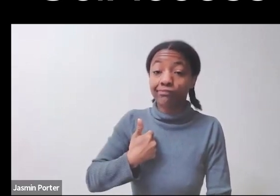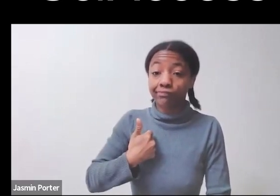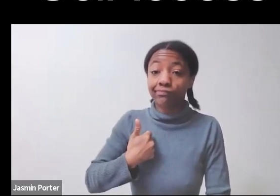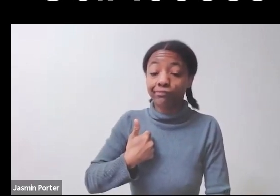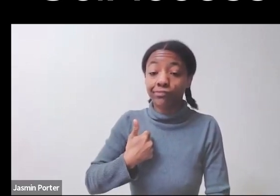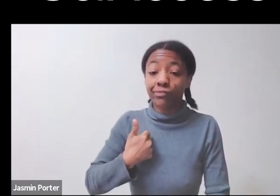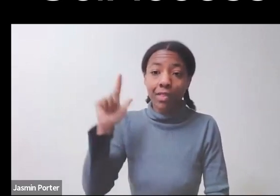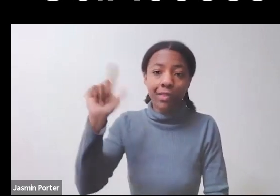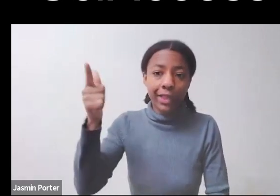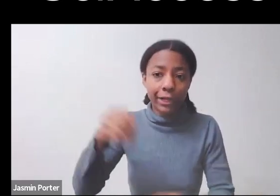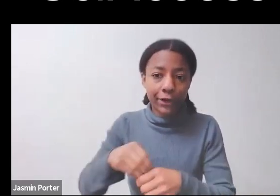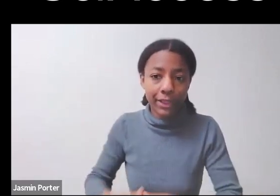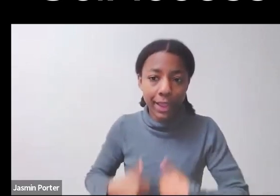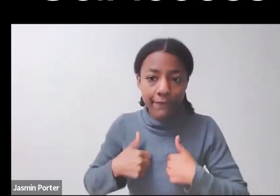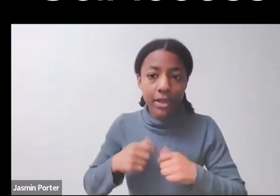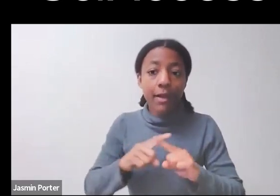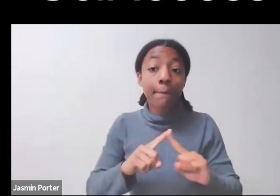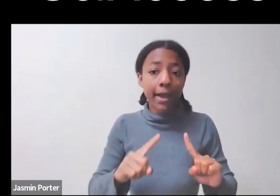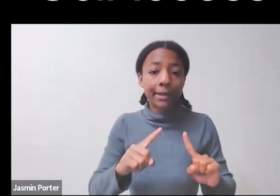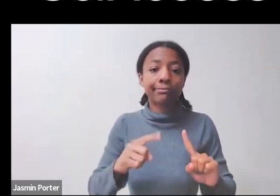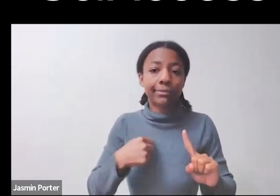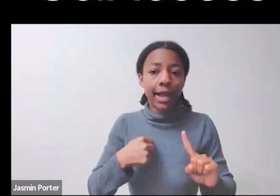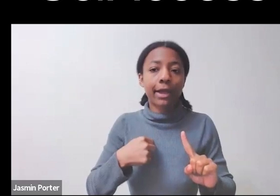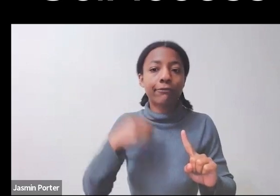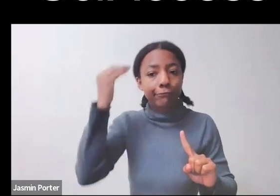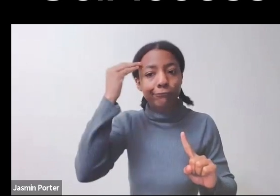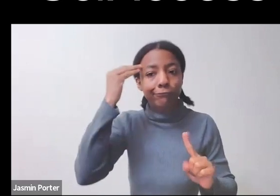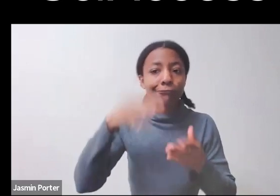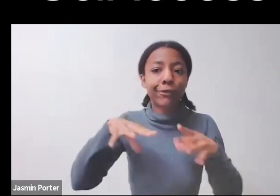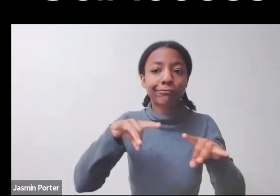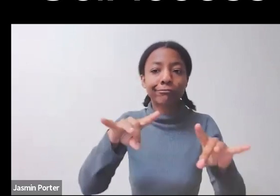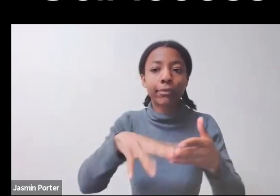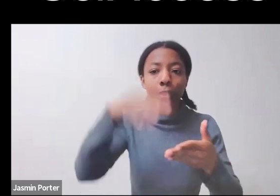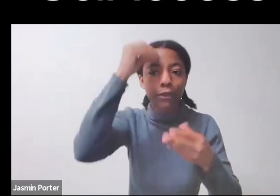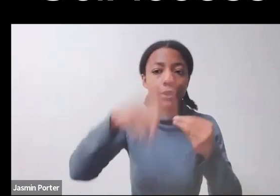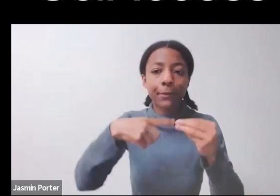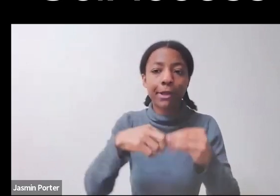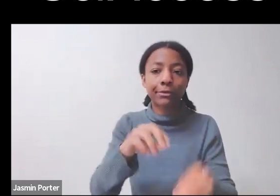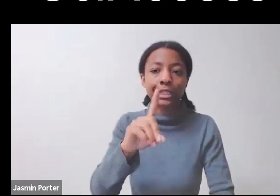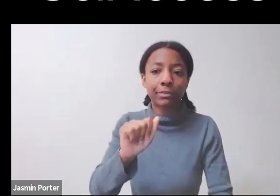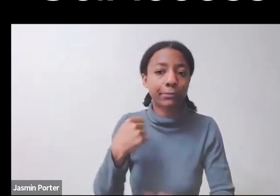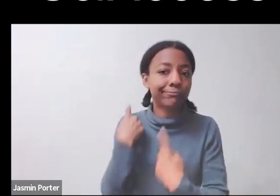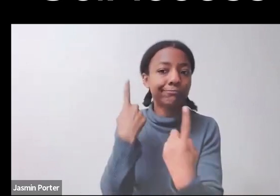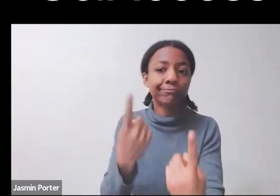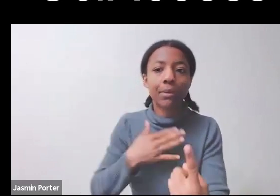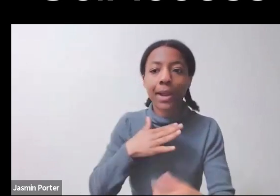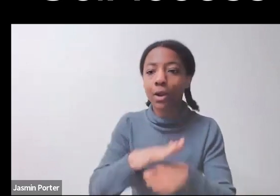That's how I come to the work. A few key terms, we talked about,